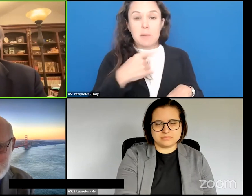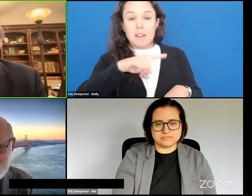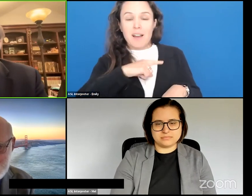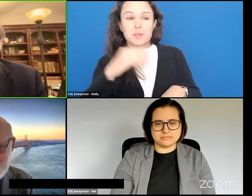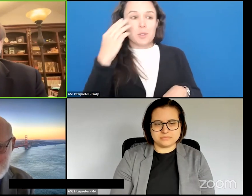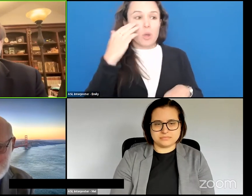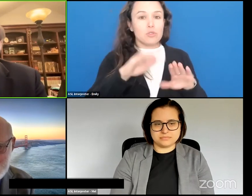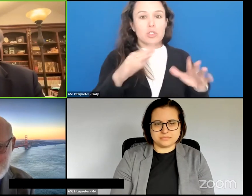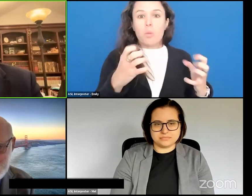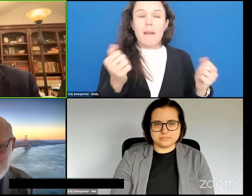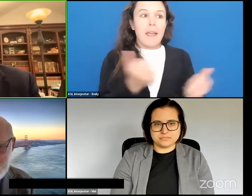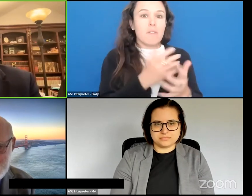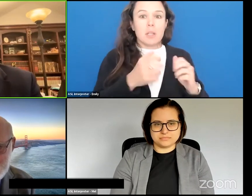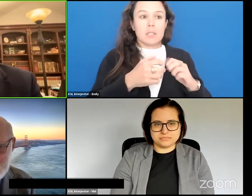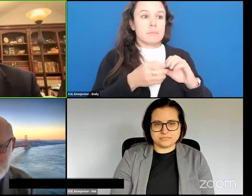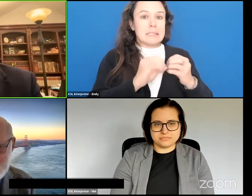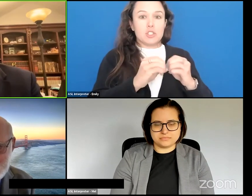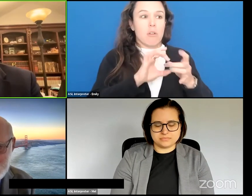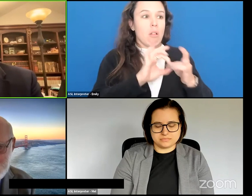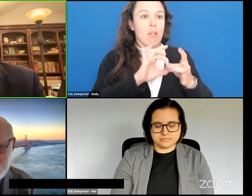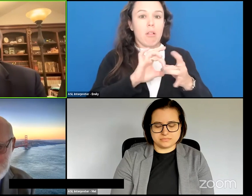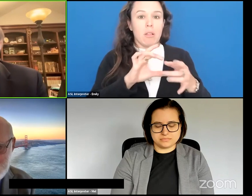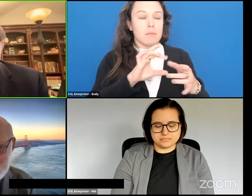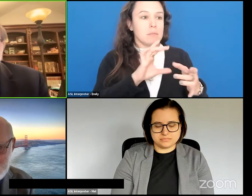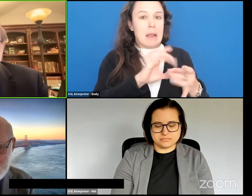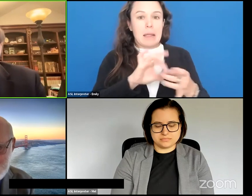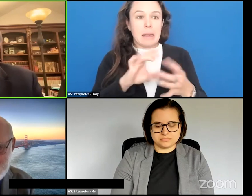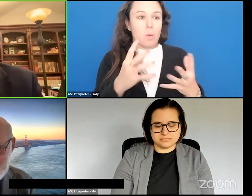their digital connections and things and you start wondering about how safe it was and